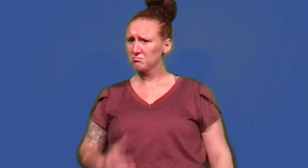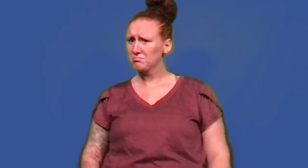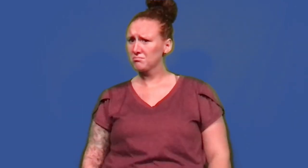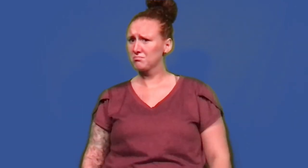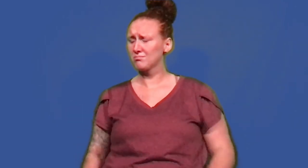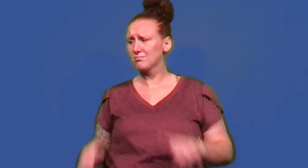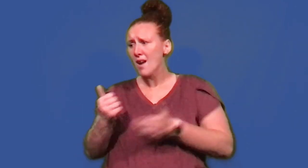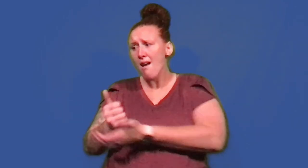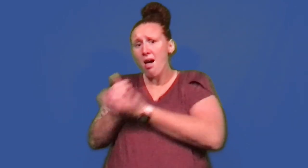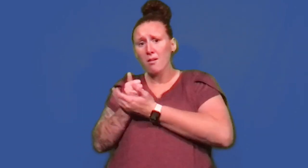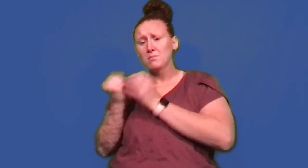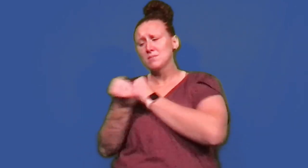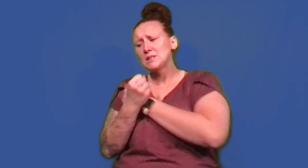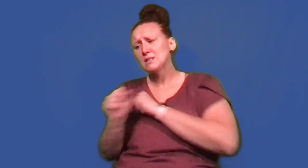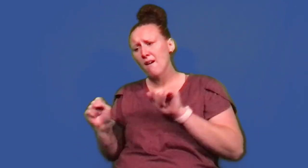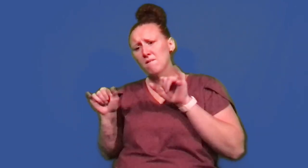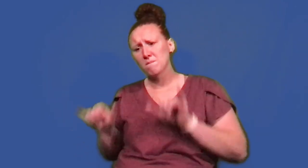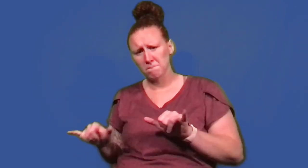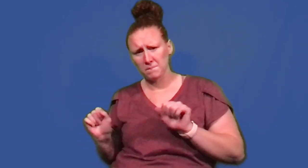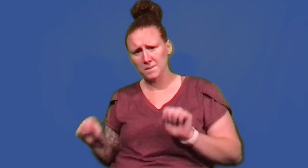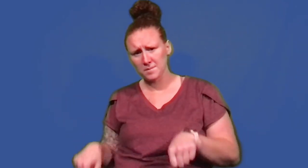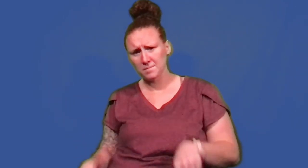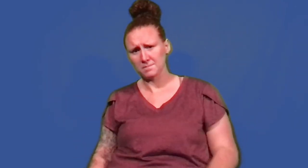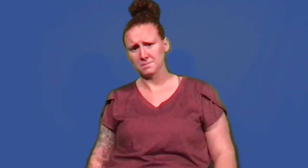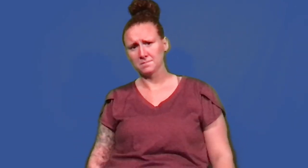This helped us stay safe.